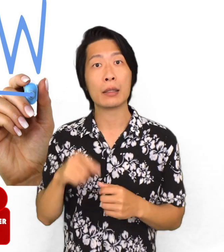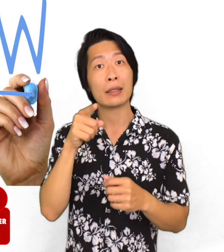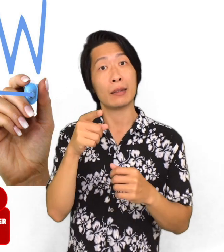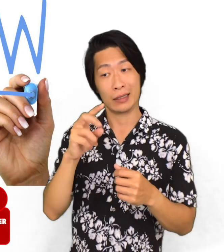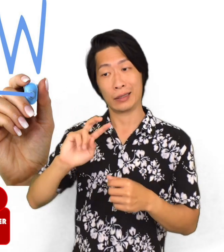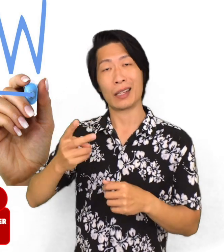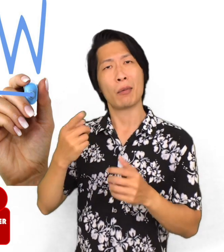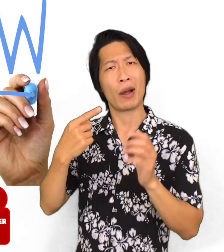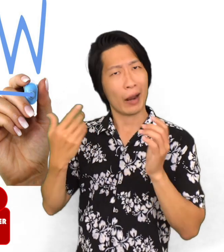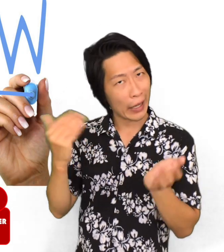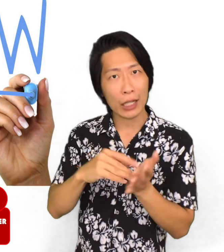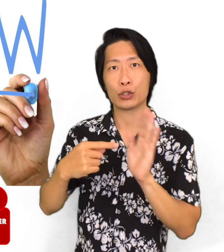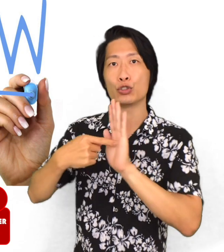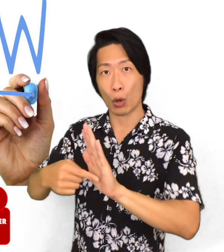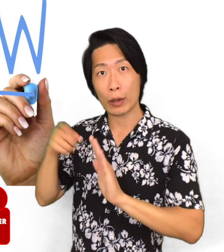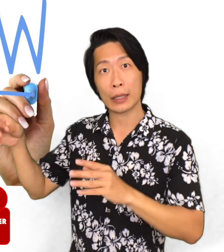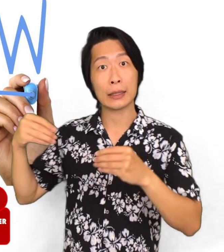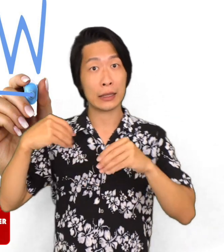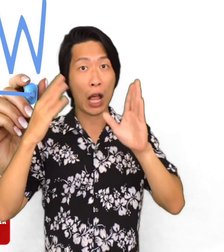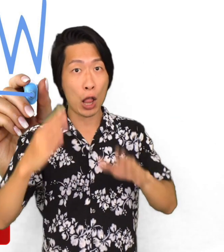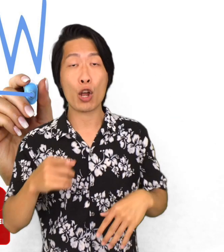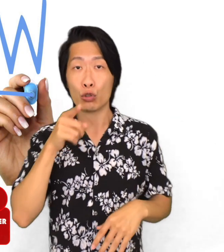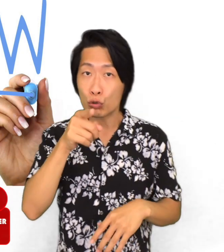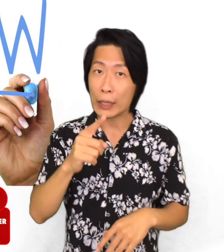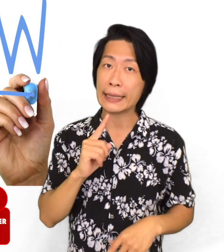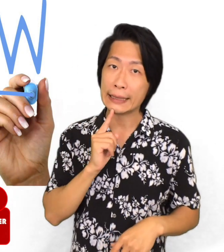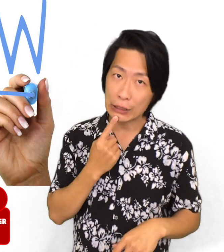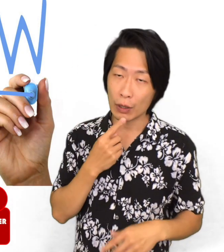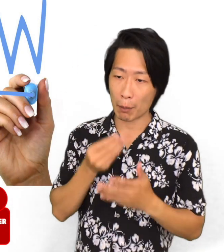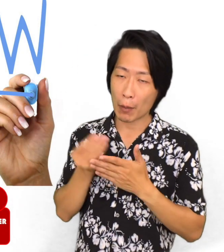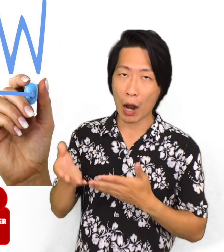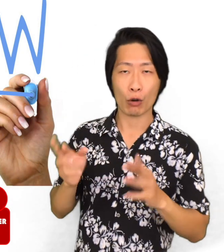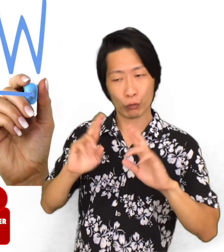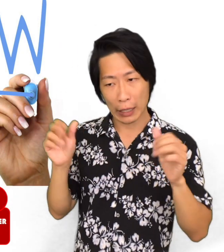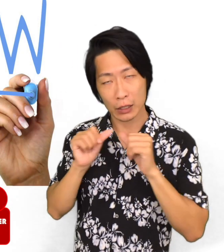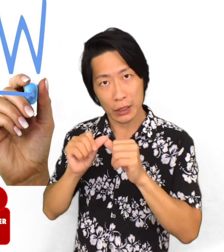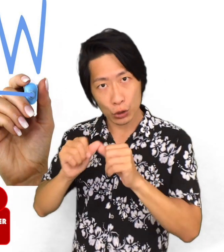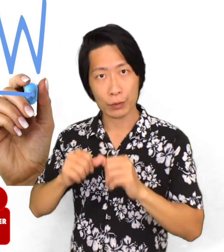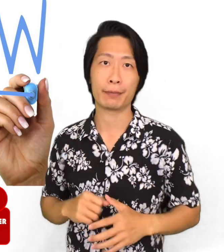show the seller again that you're still moving forward and that you are a serious buyer.